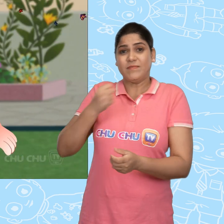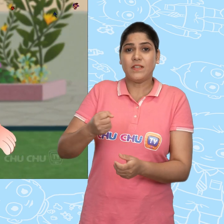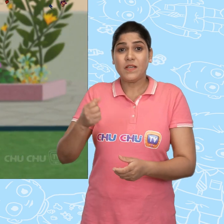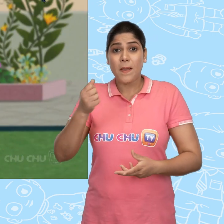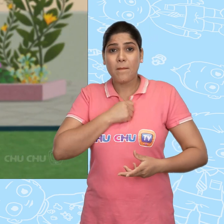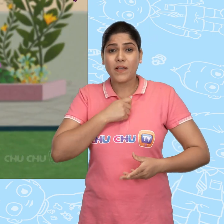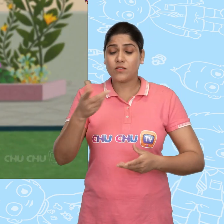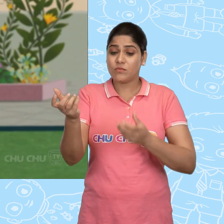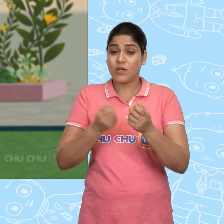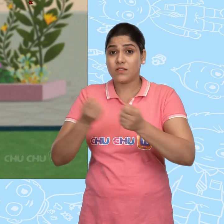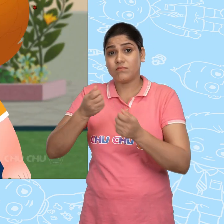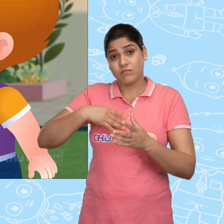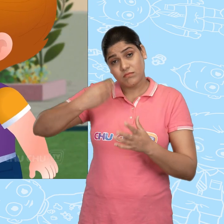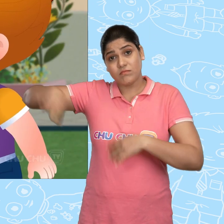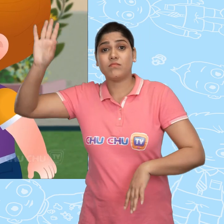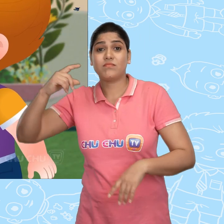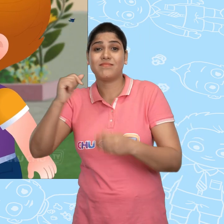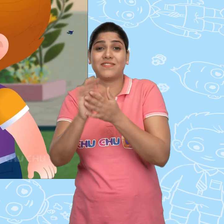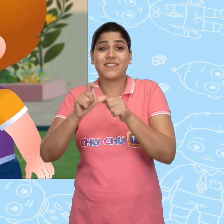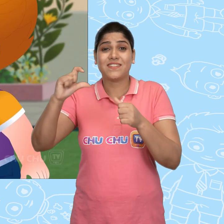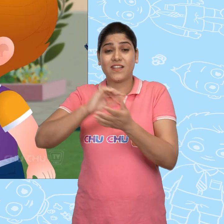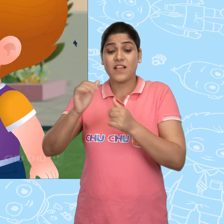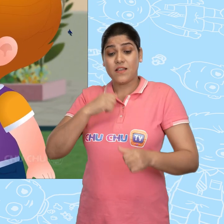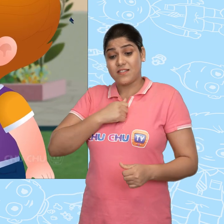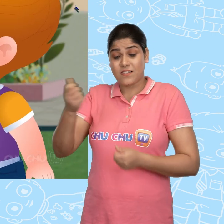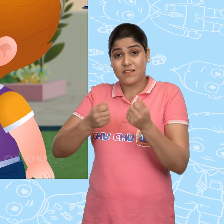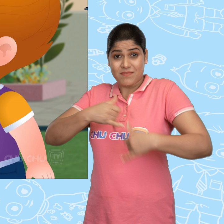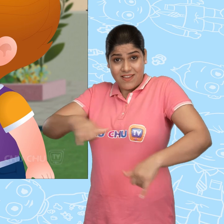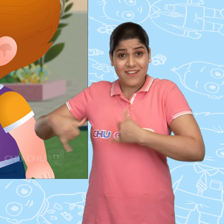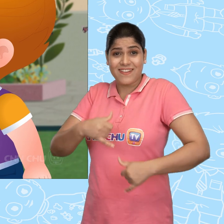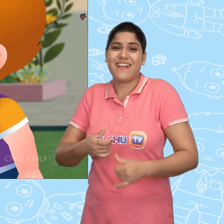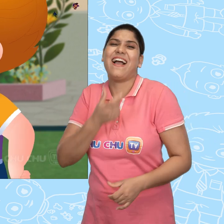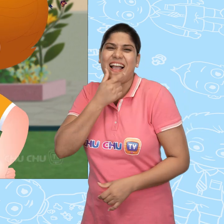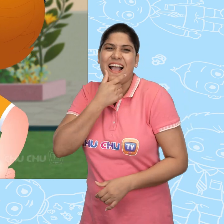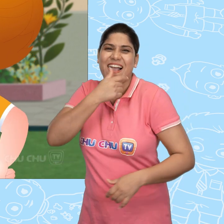I'm taking your car ChaCha! I wanna play with it.